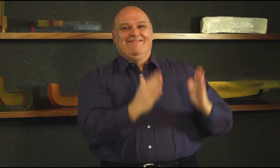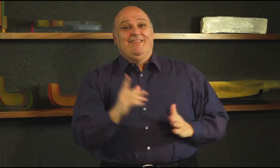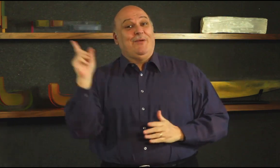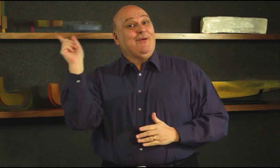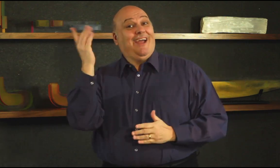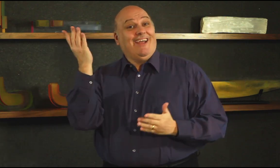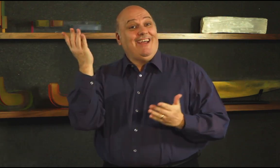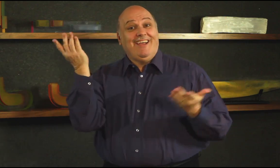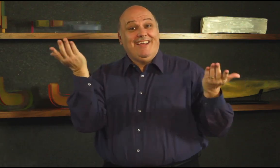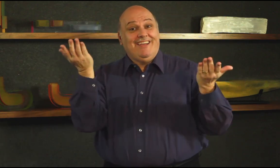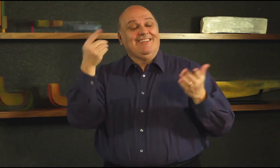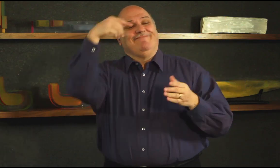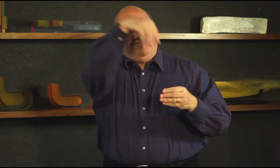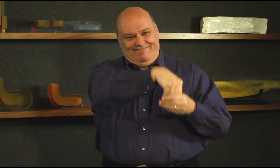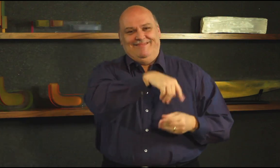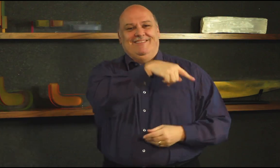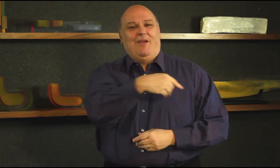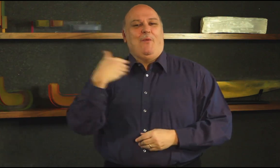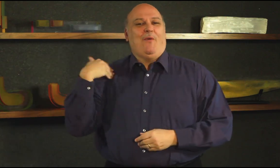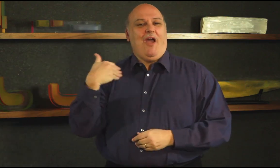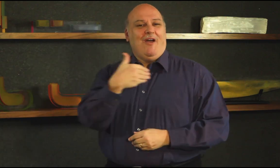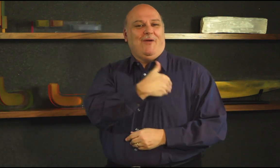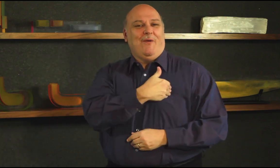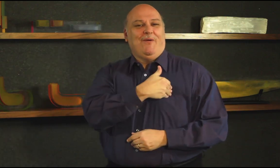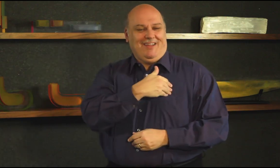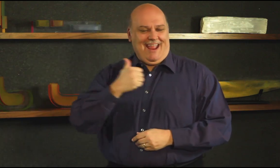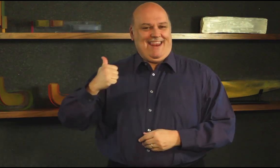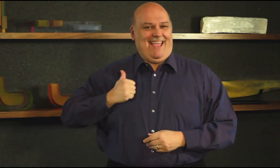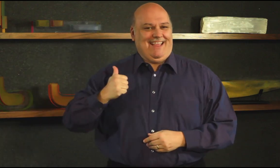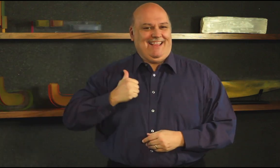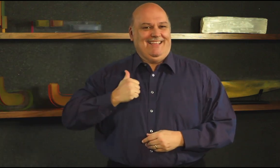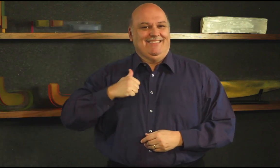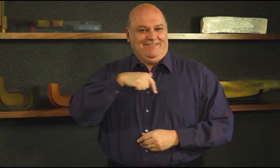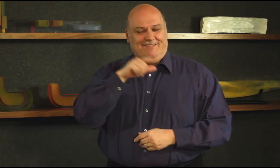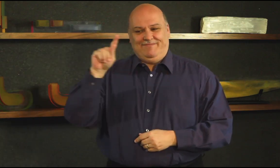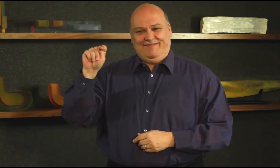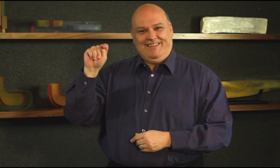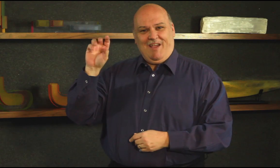believe this was possible. Joanne has shown people